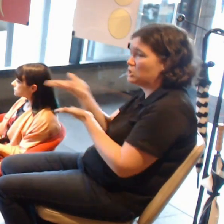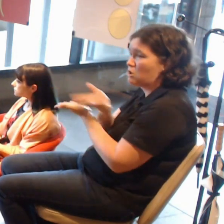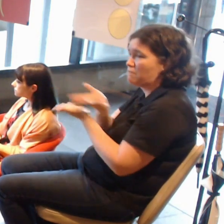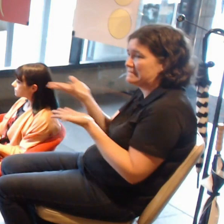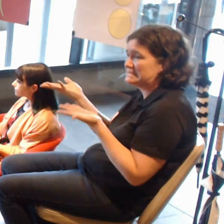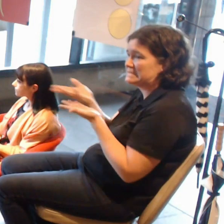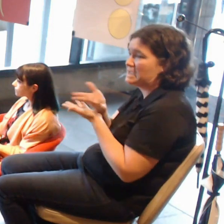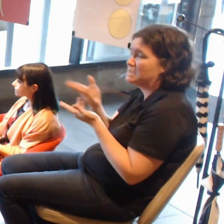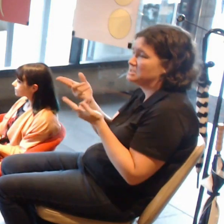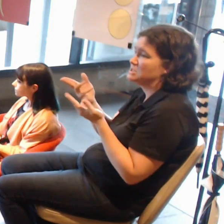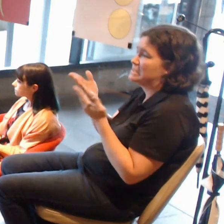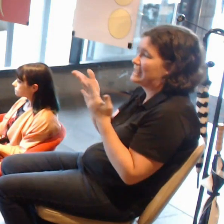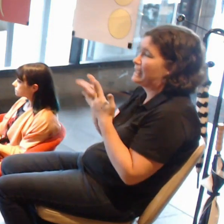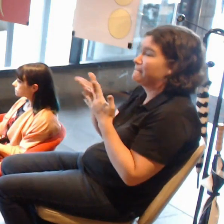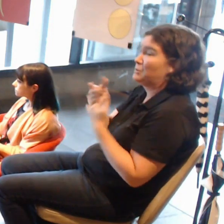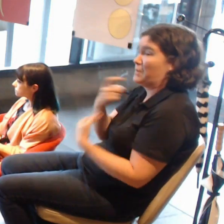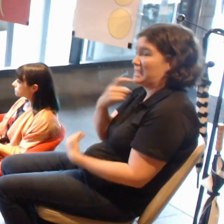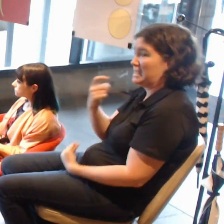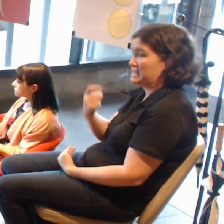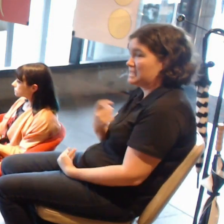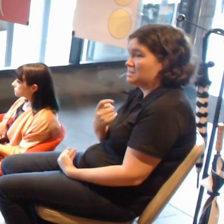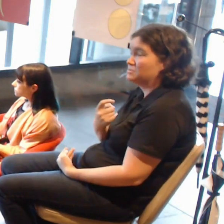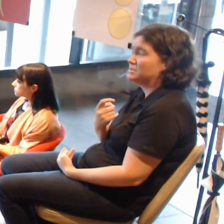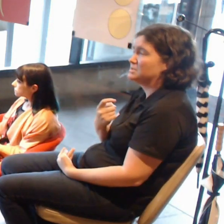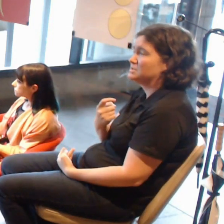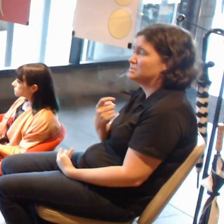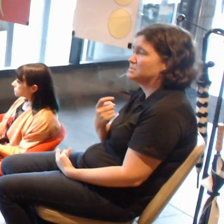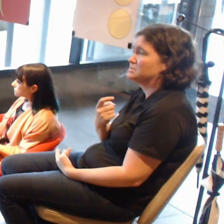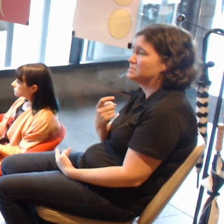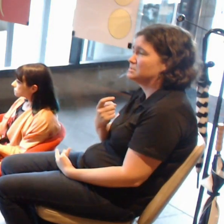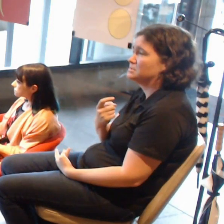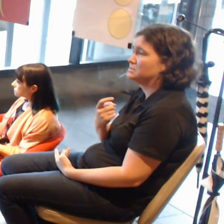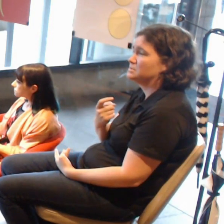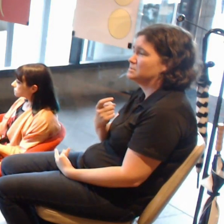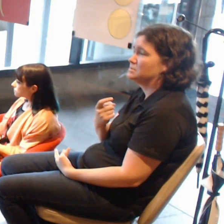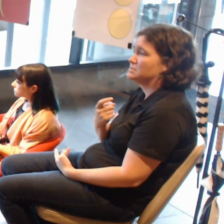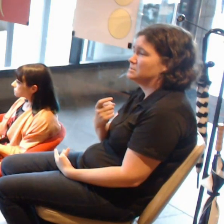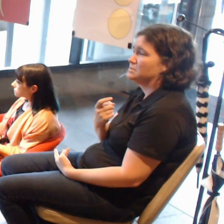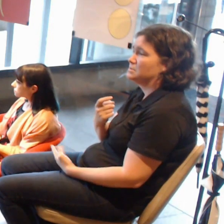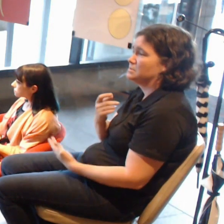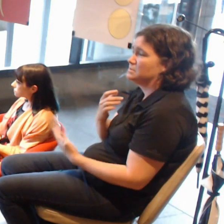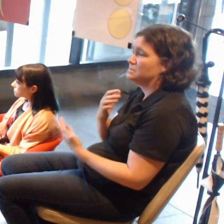I guess it falls more in line with almost performance art experiences